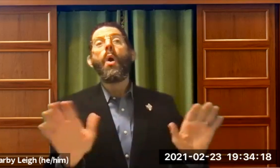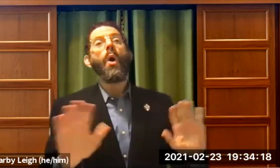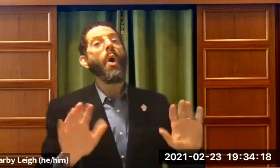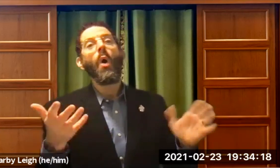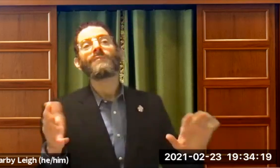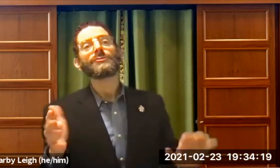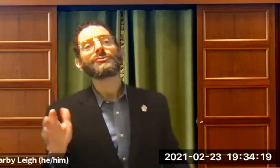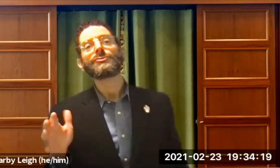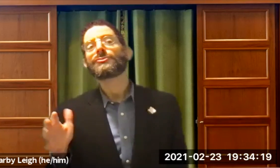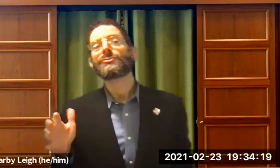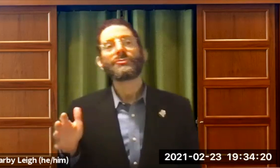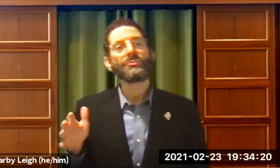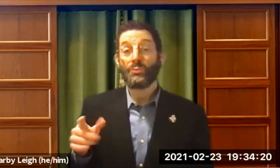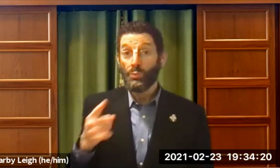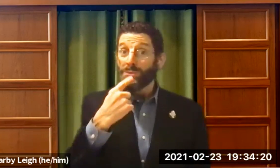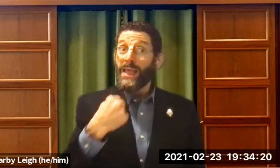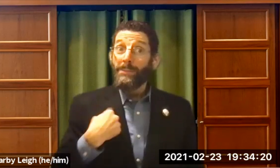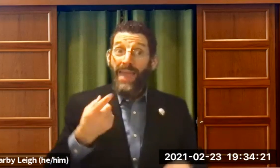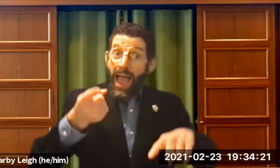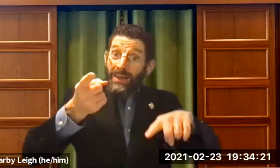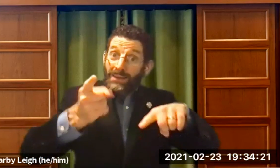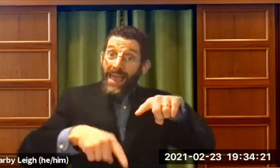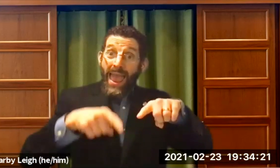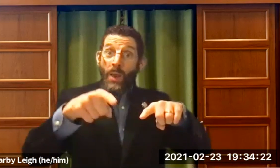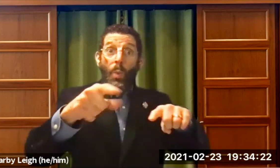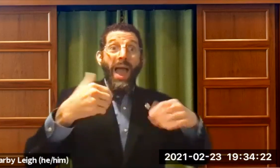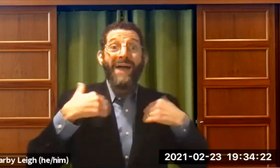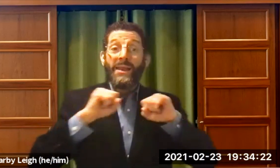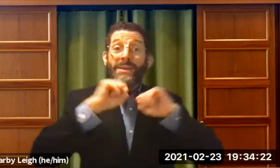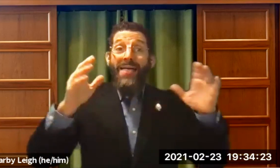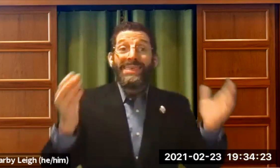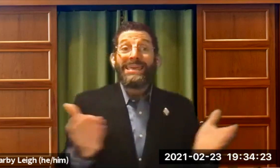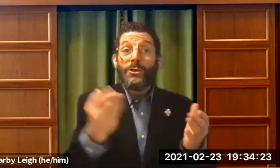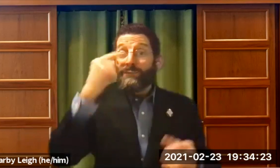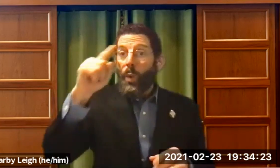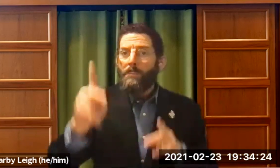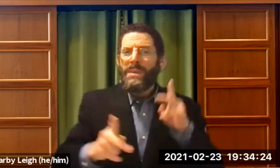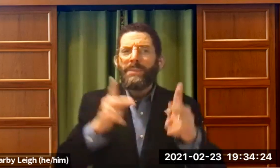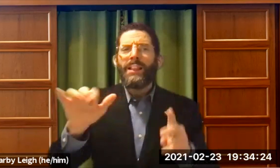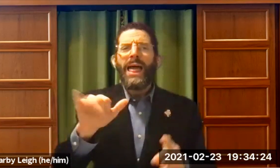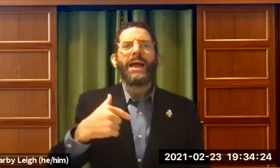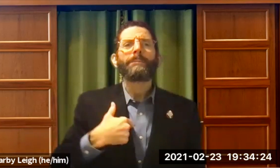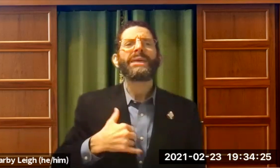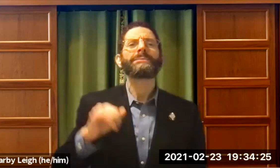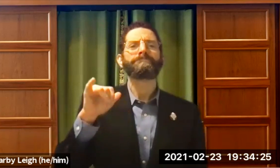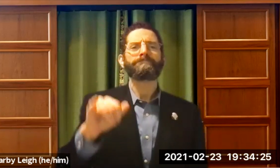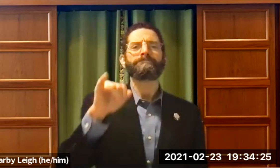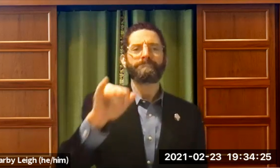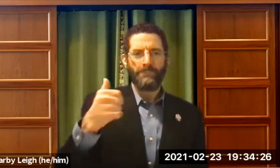me I couldn't, I thought "all right, you told me I can't. That you have nothing here for plij